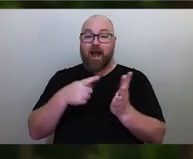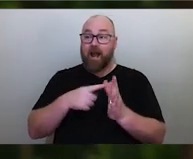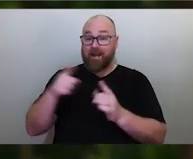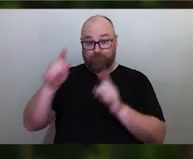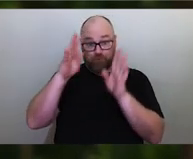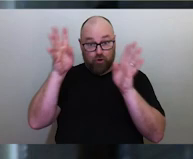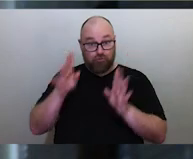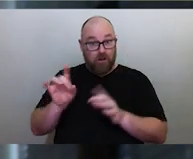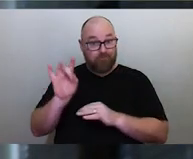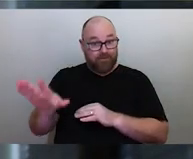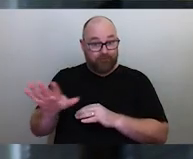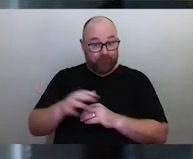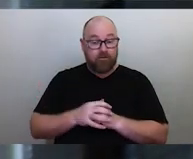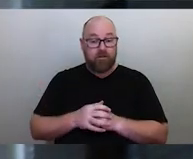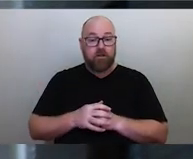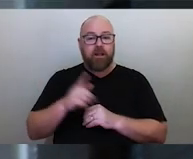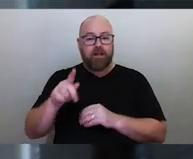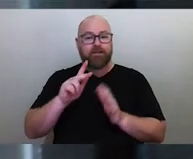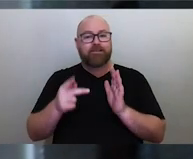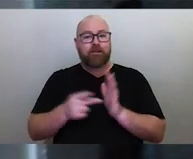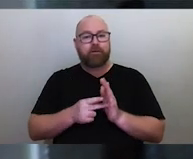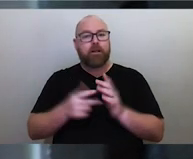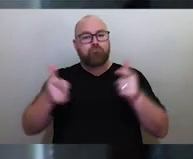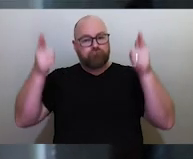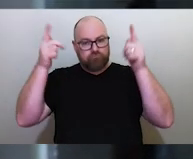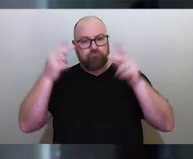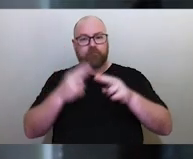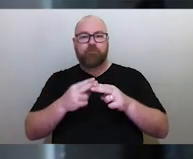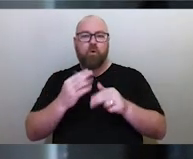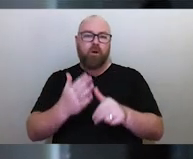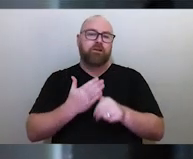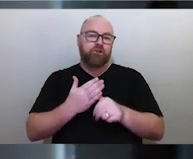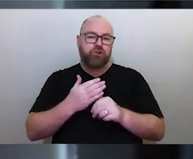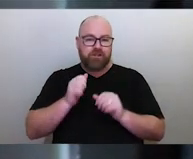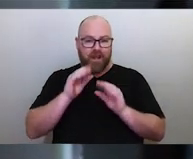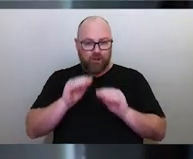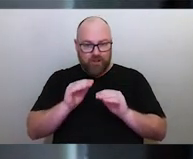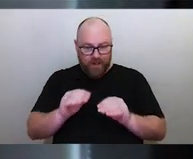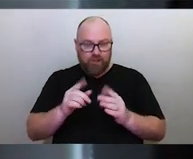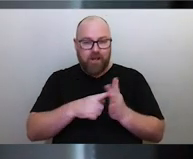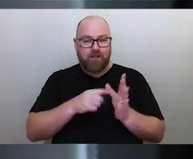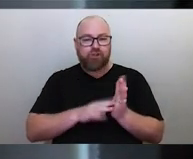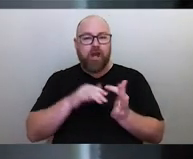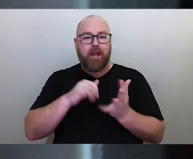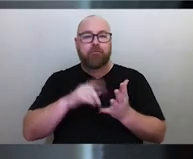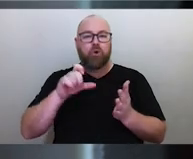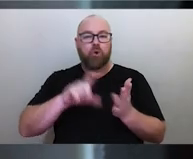currently the Deputy Vice-Chancellor of Indigenous Education and Strategy at James Cook University in Townsville.